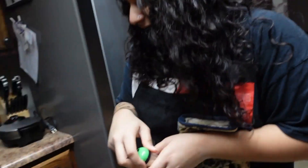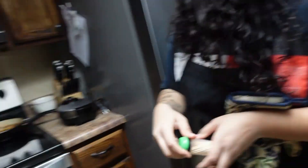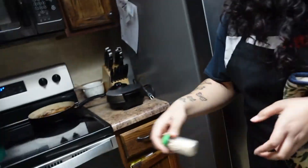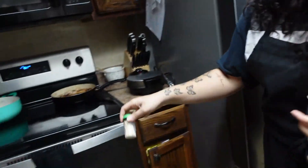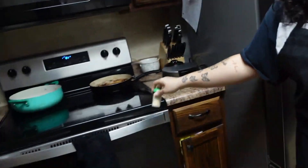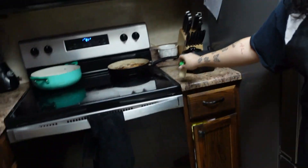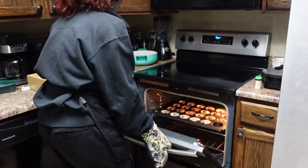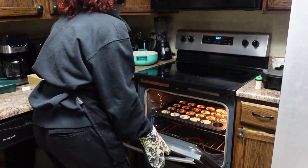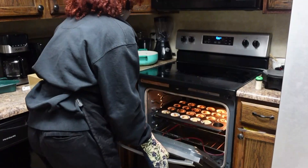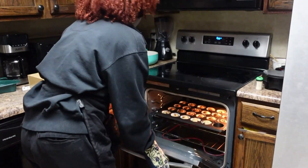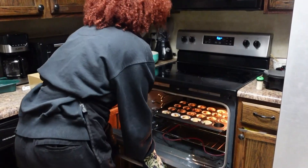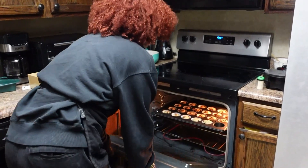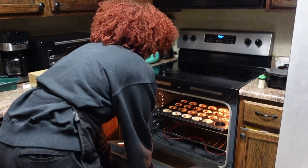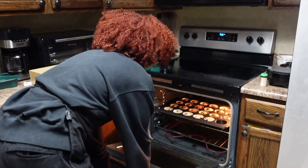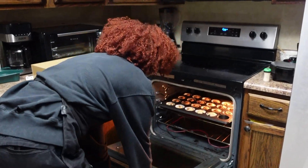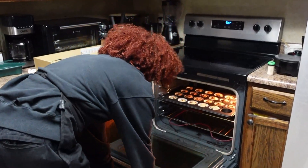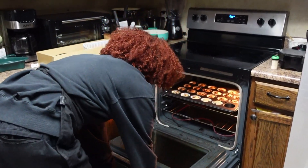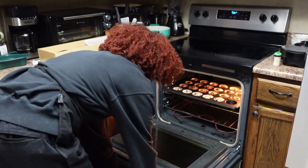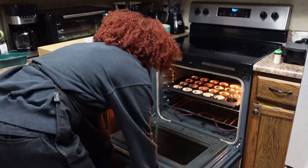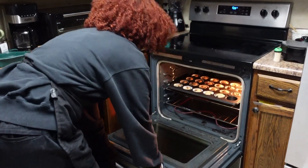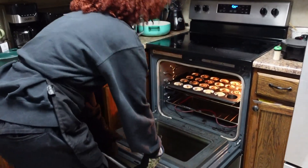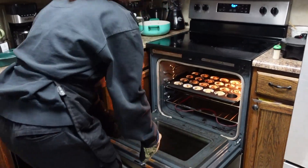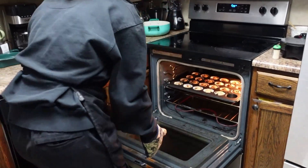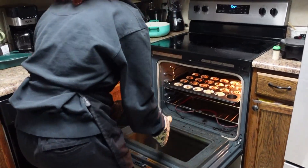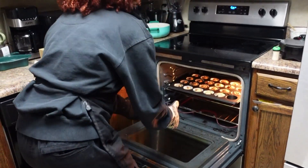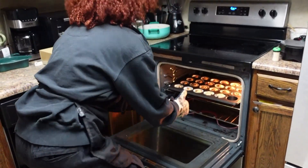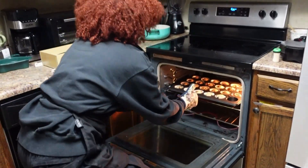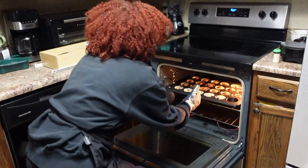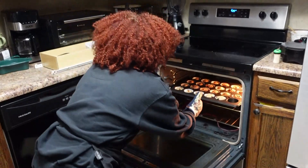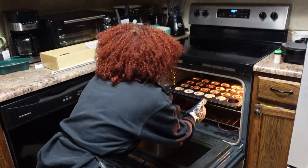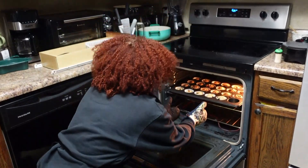and then I went yep